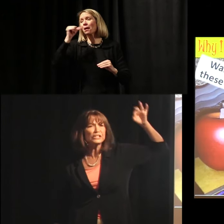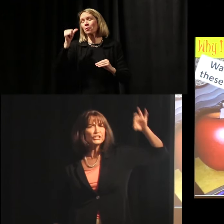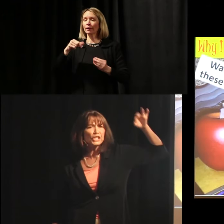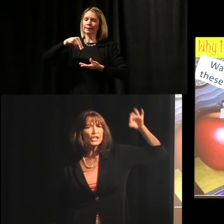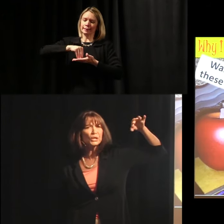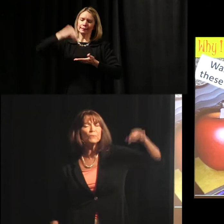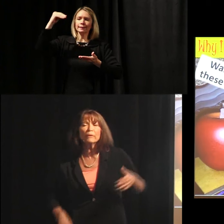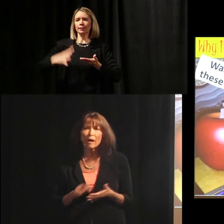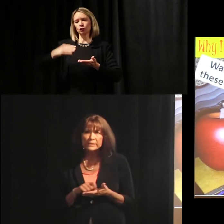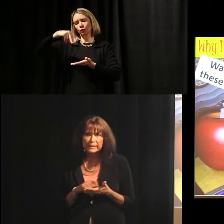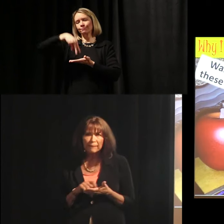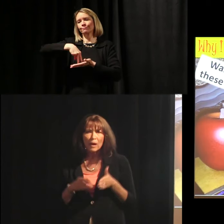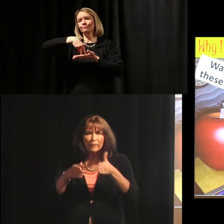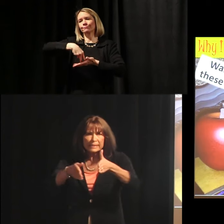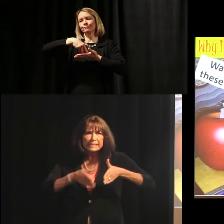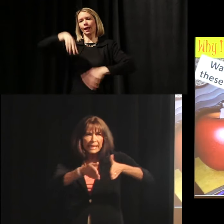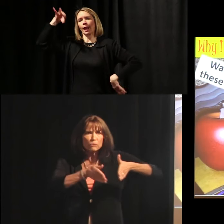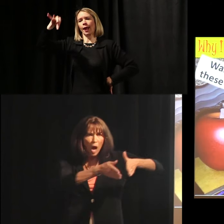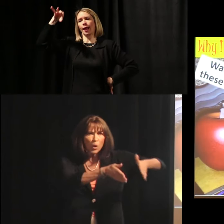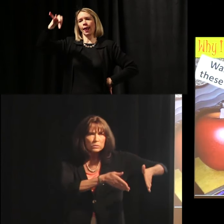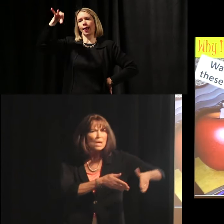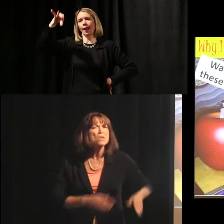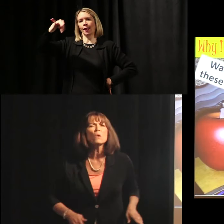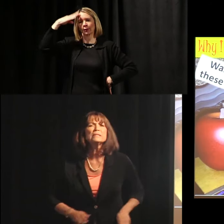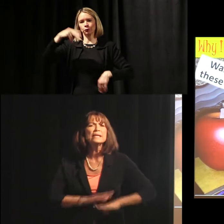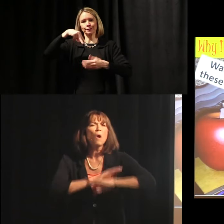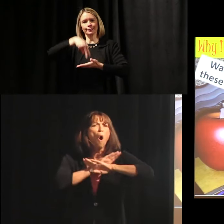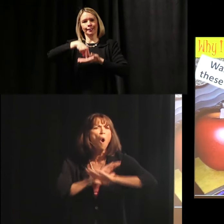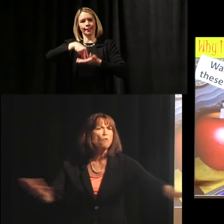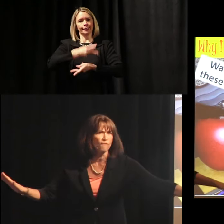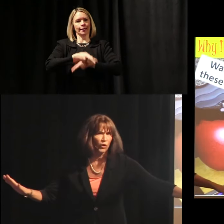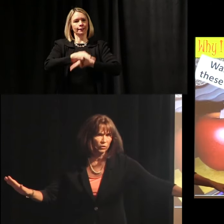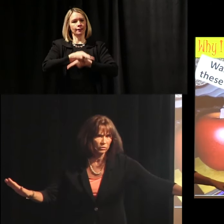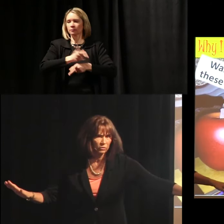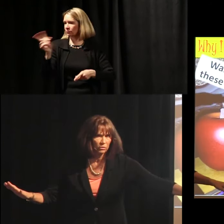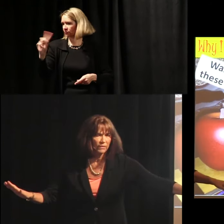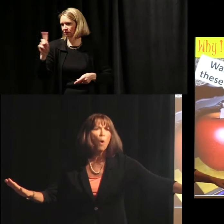preached to you and you have to sit there in these neat – well, those days are over, they're over.